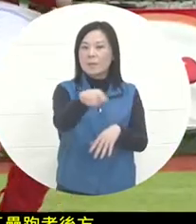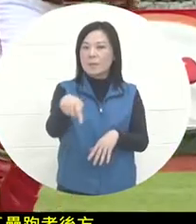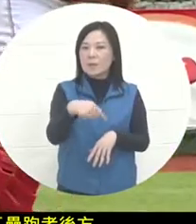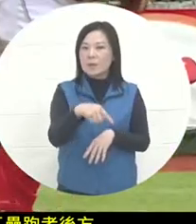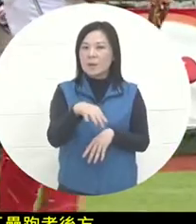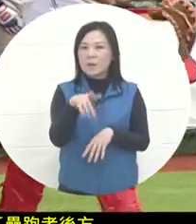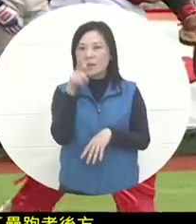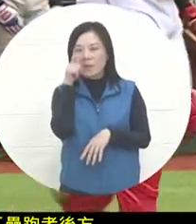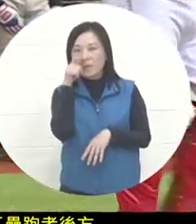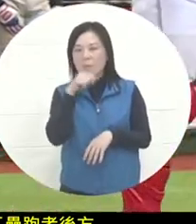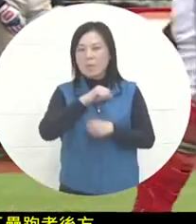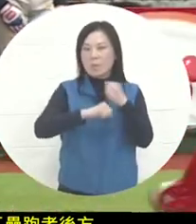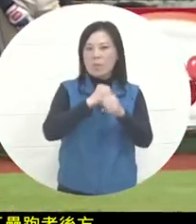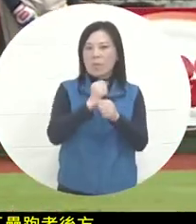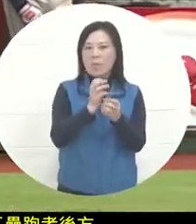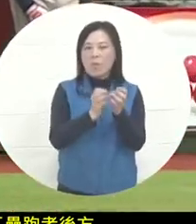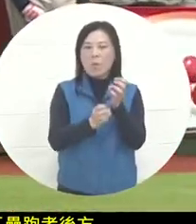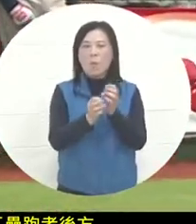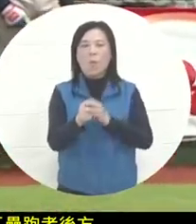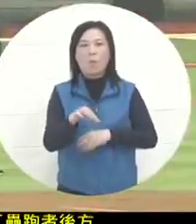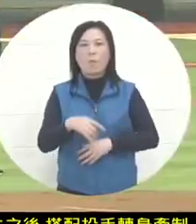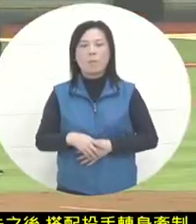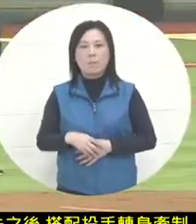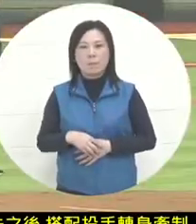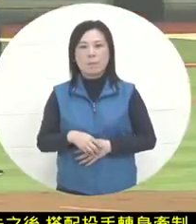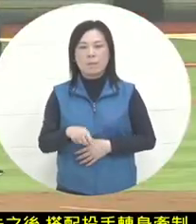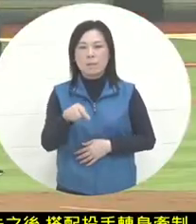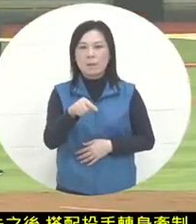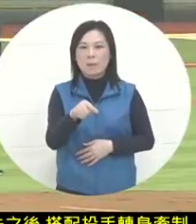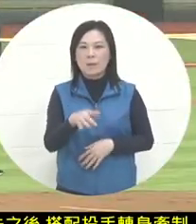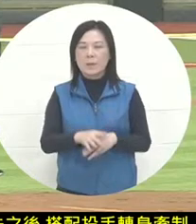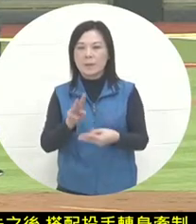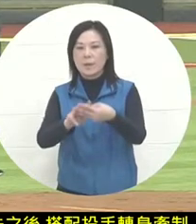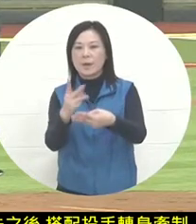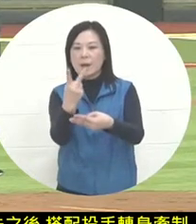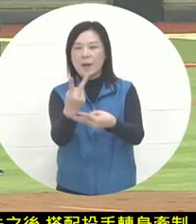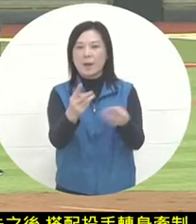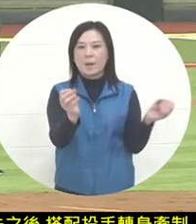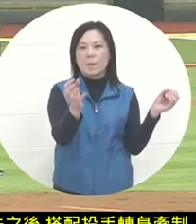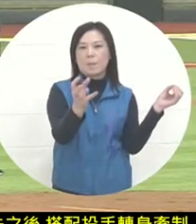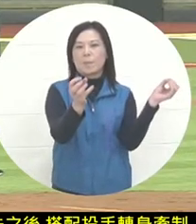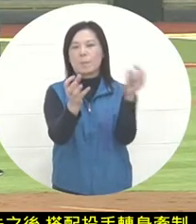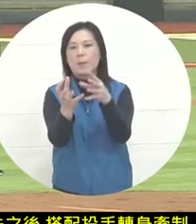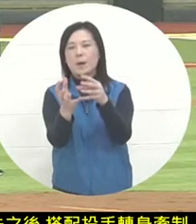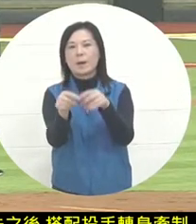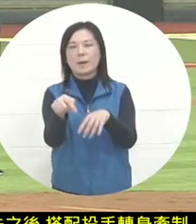in observing the pitcher's movements, so after discovering that the signature was going to be passed to the second ball, he quickly returned to the second ball bag and a walk